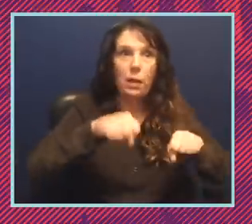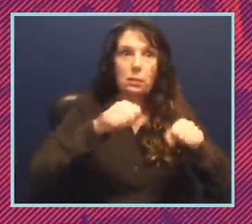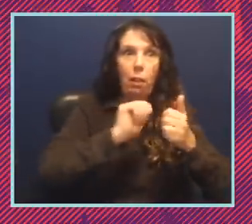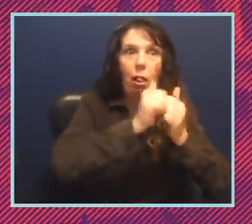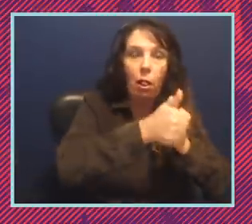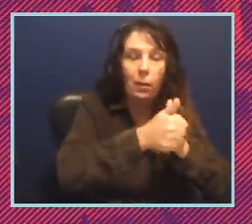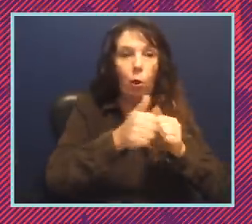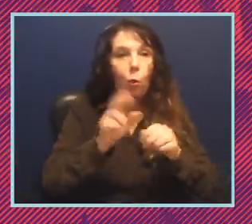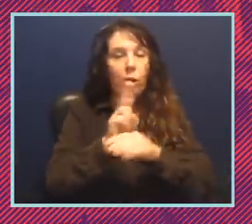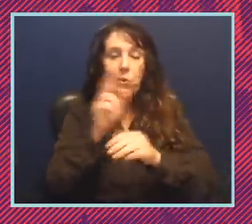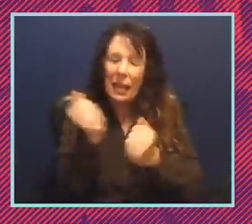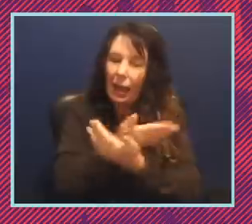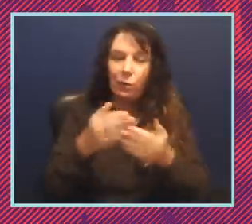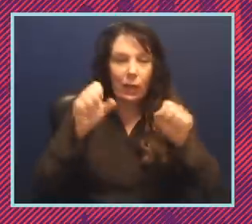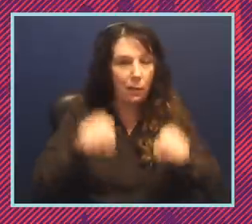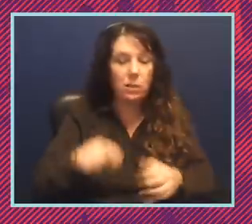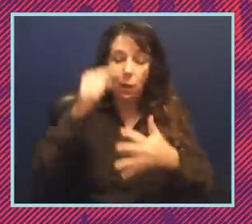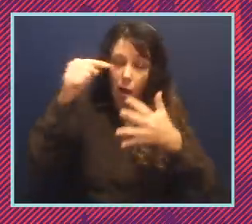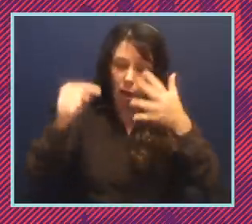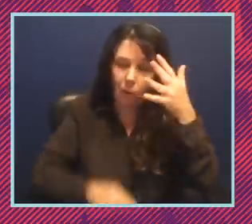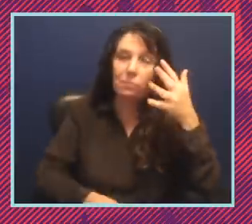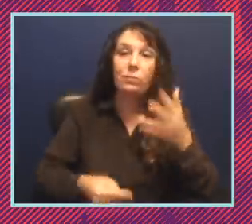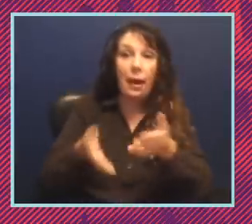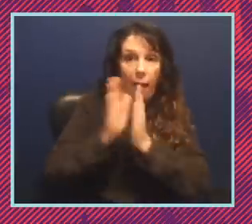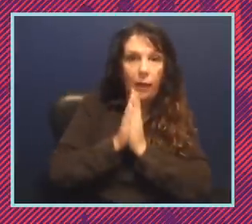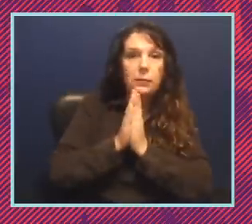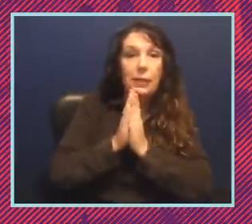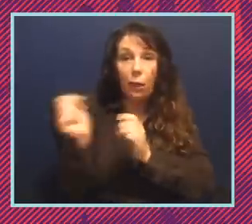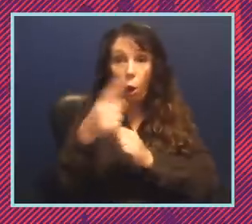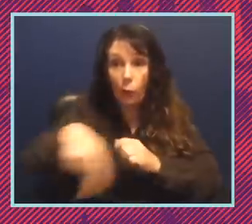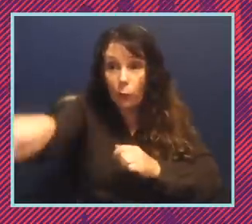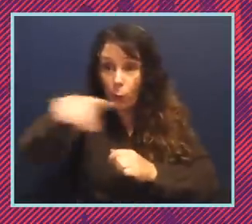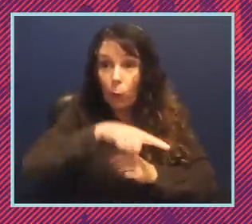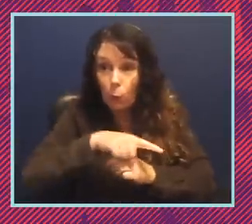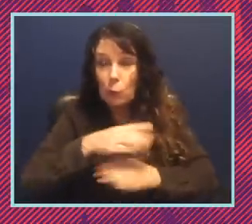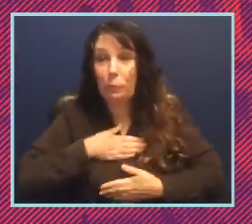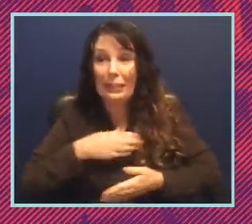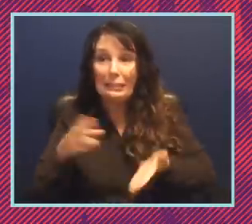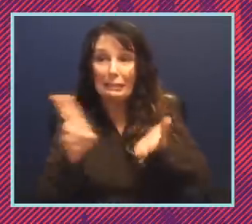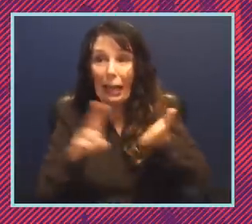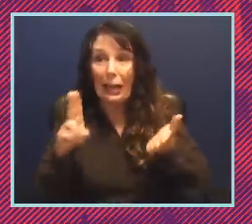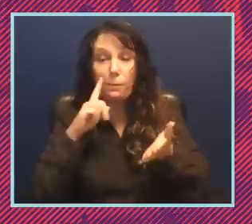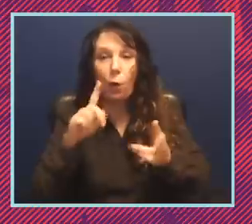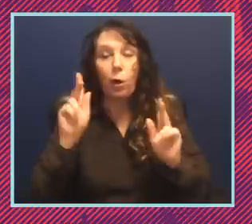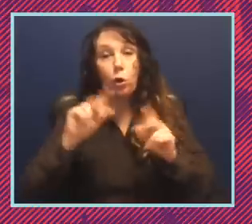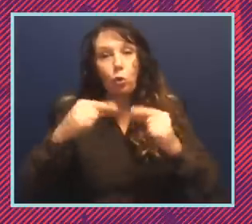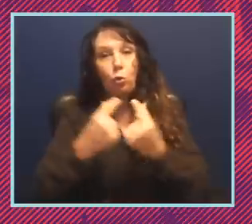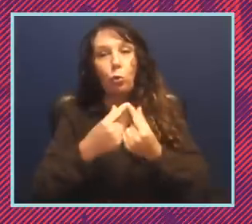tool in our toolkit from asking all of you to sign up for people power to help us in our efforts to